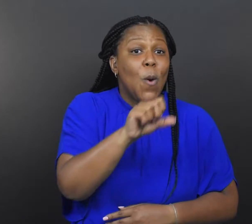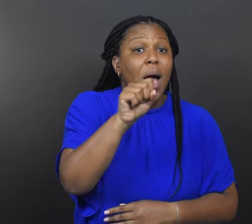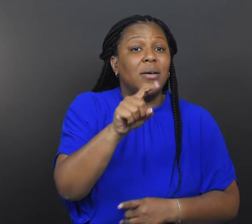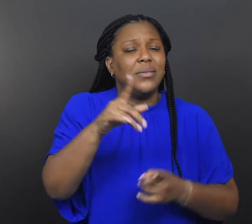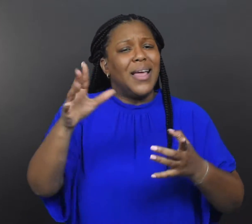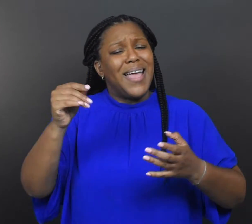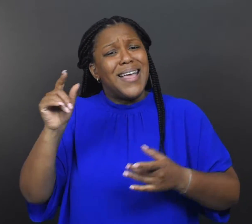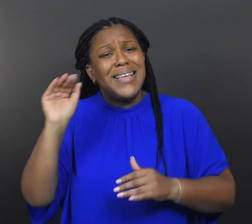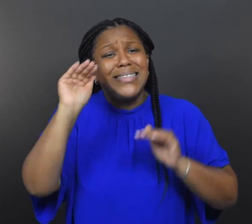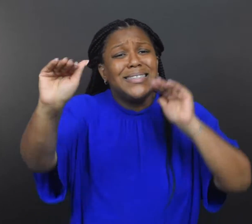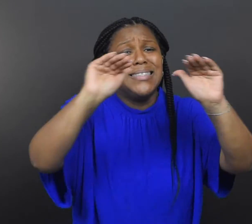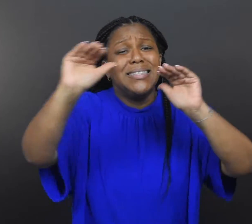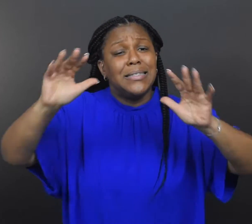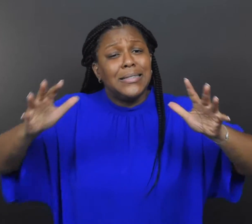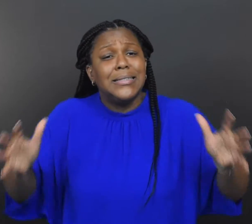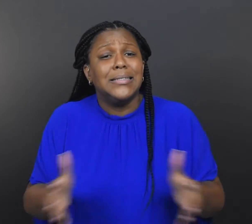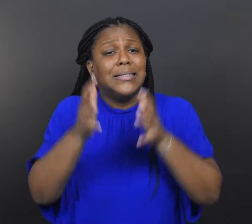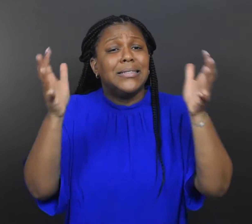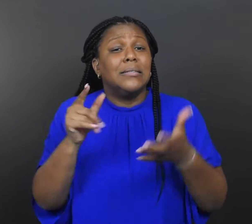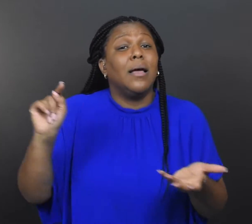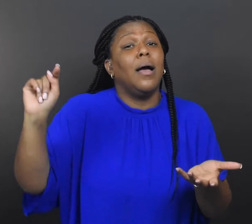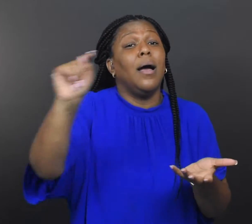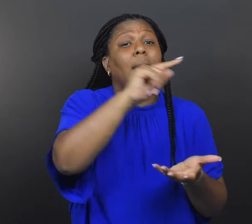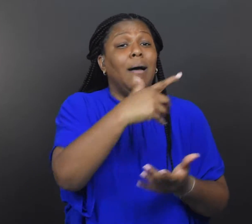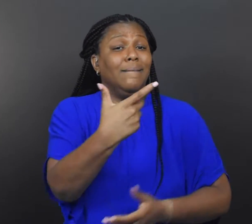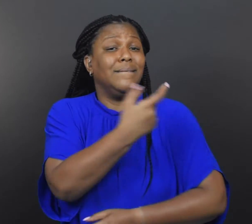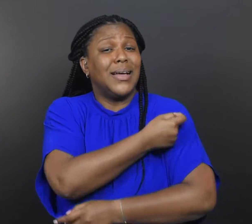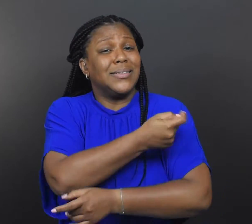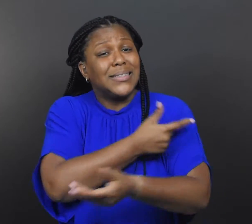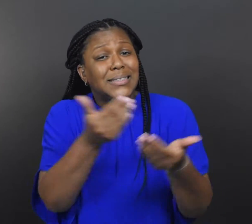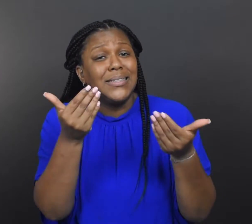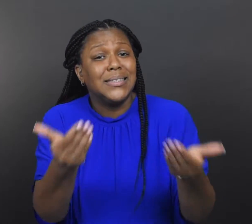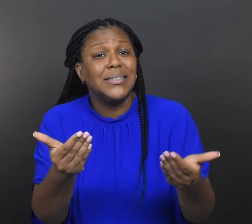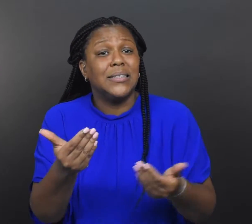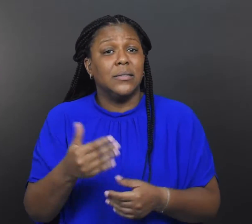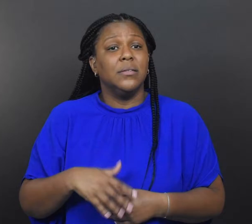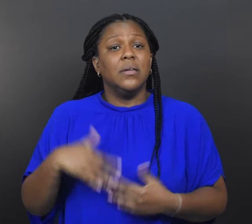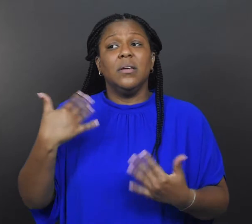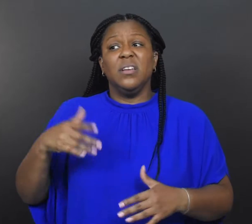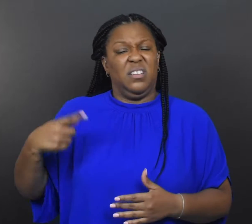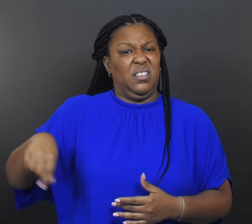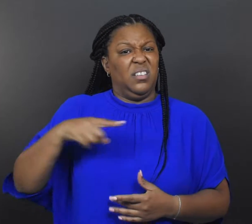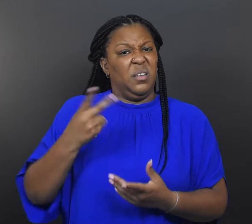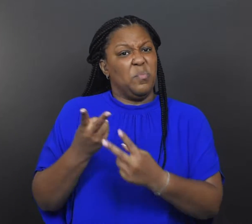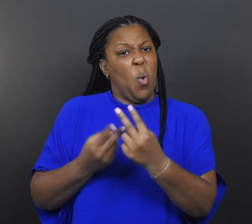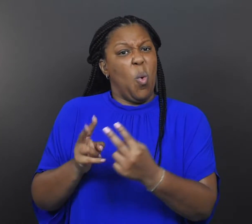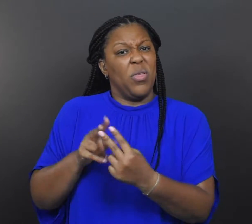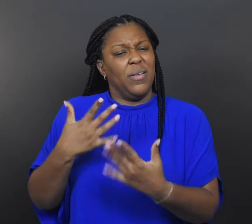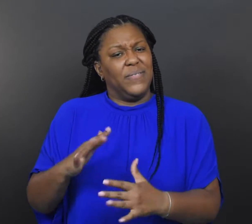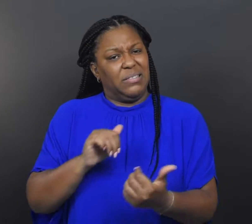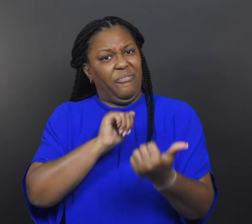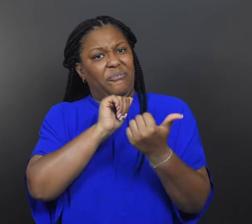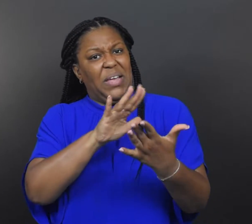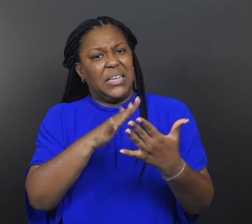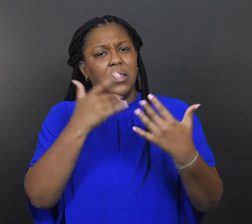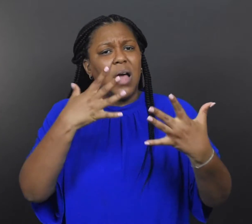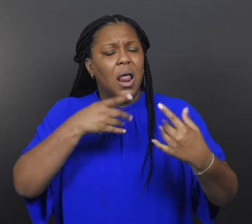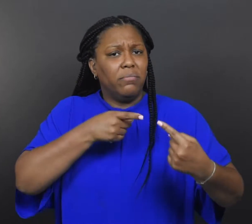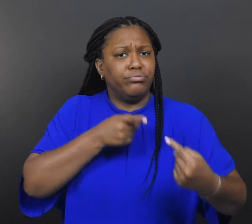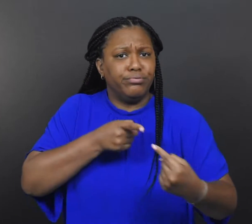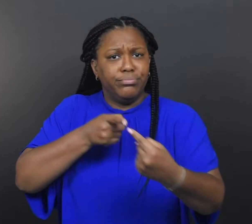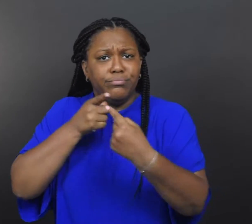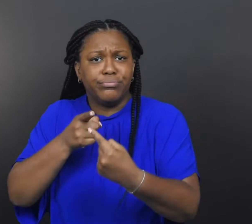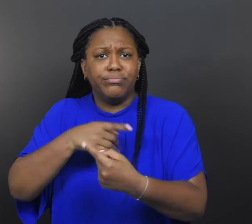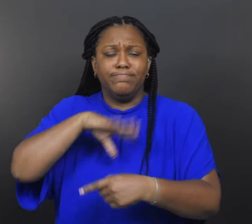encourage vaccination, and they face similar hurdles wherever they go.